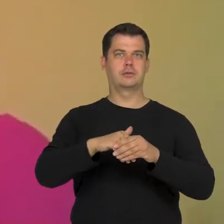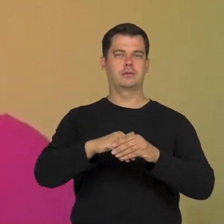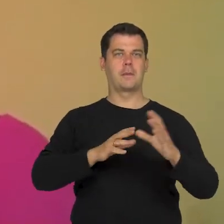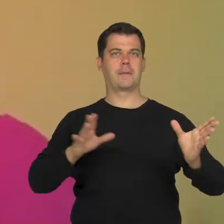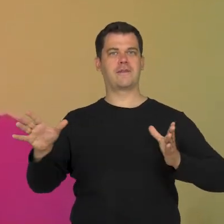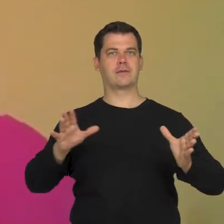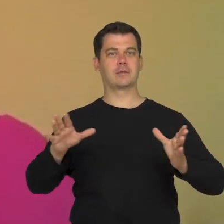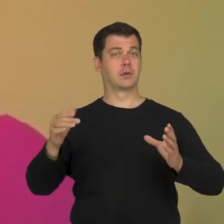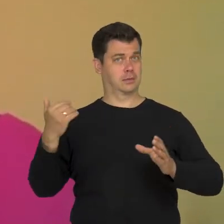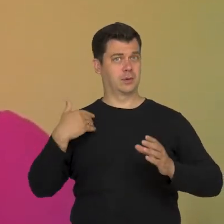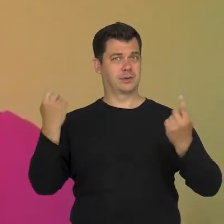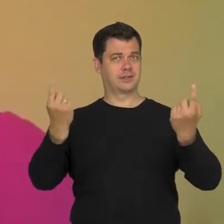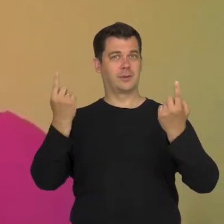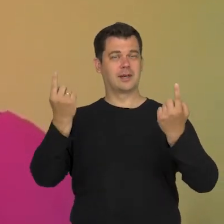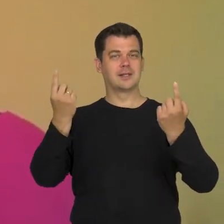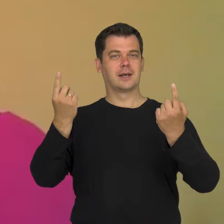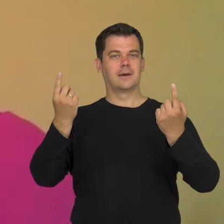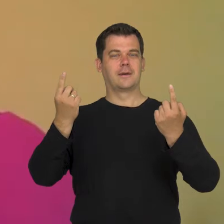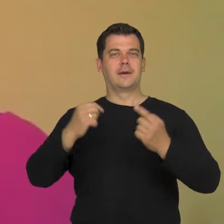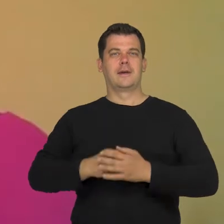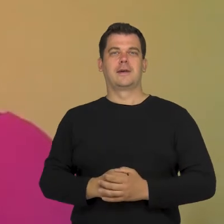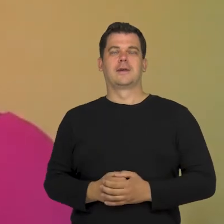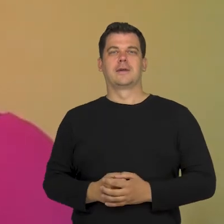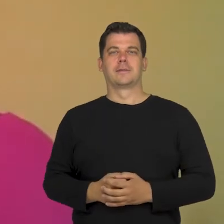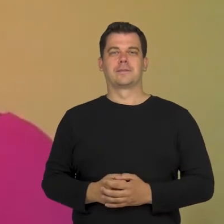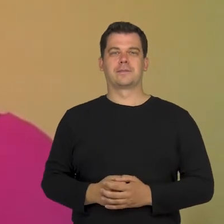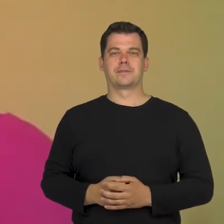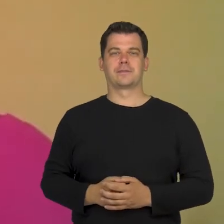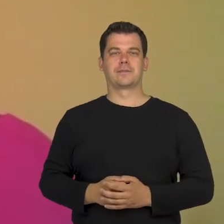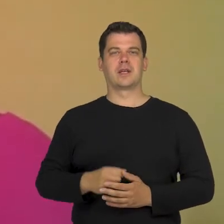We had a situation, when Diana